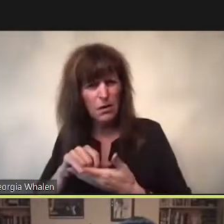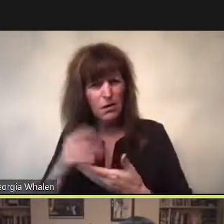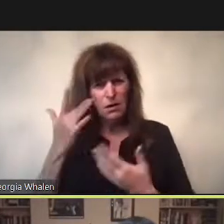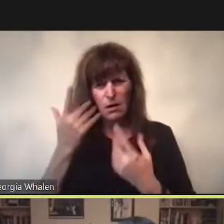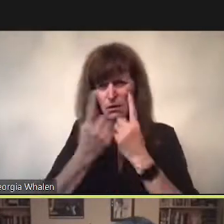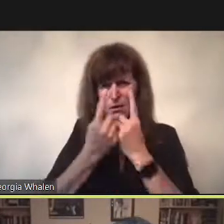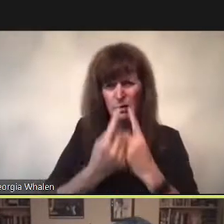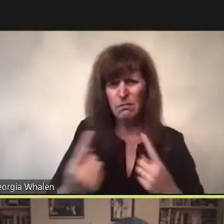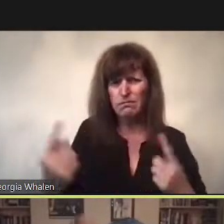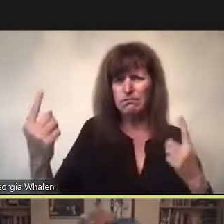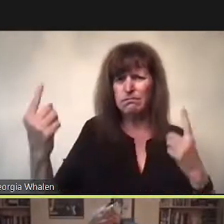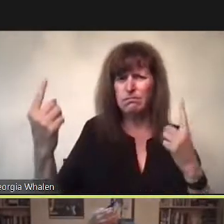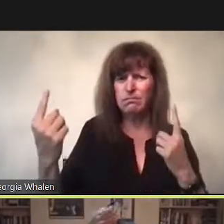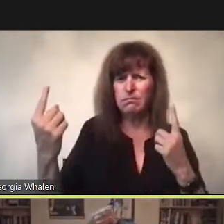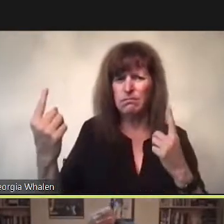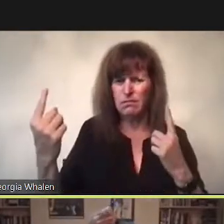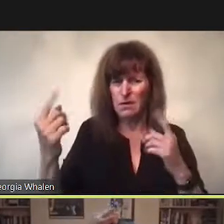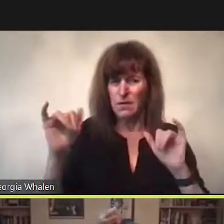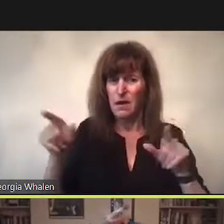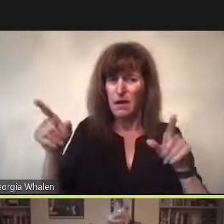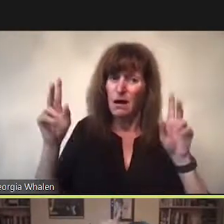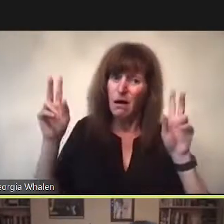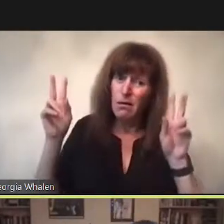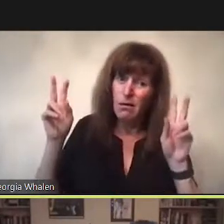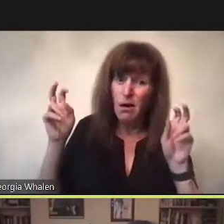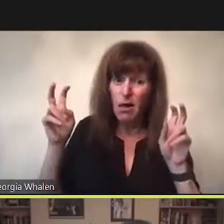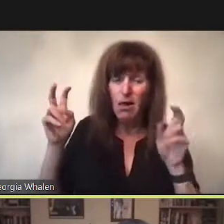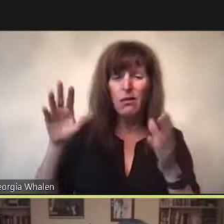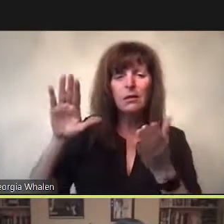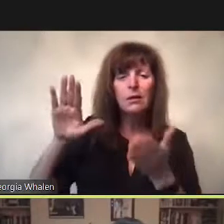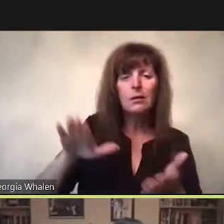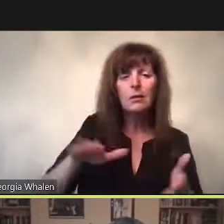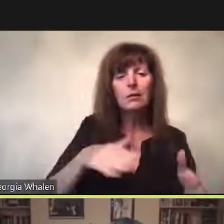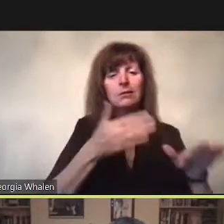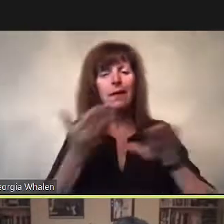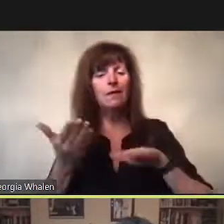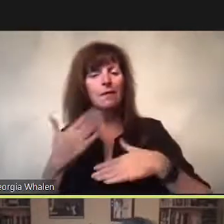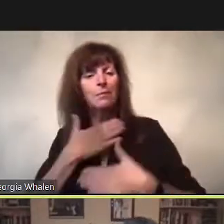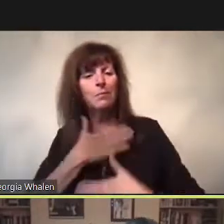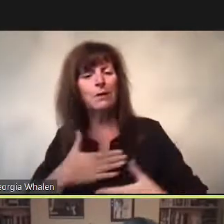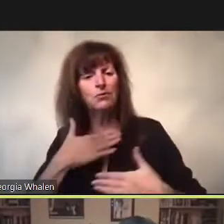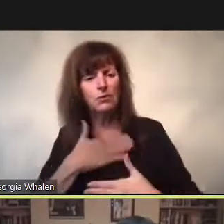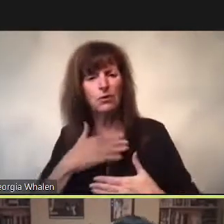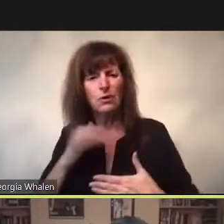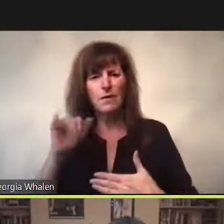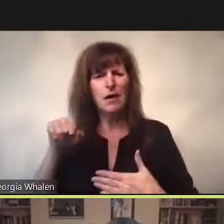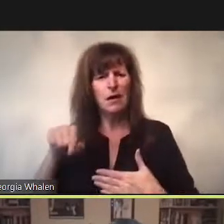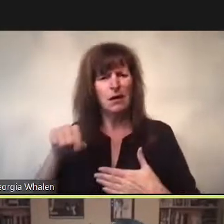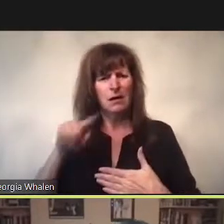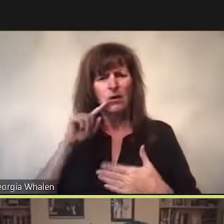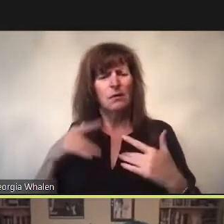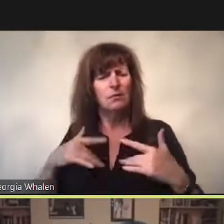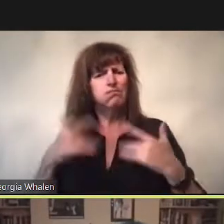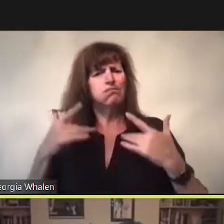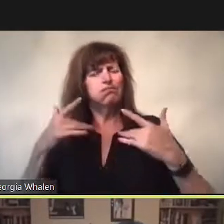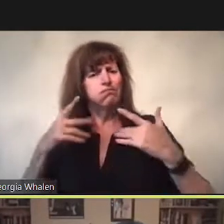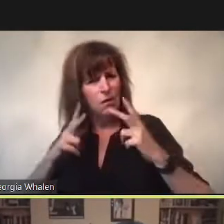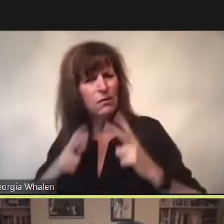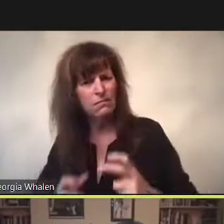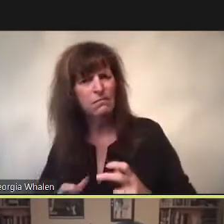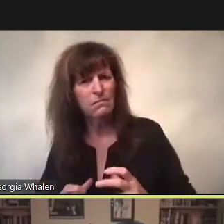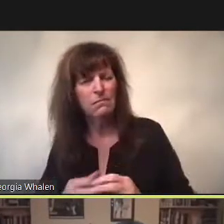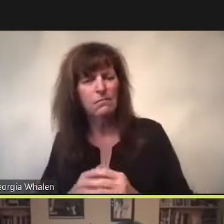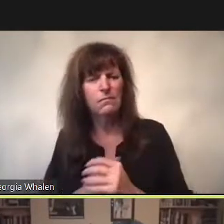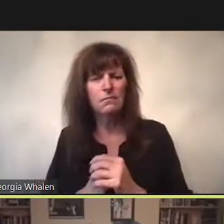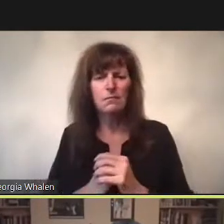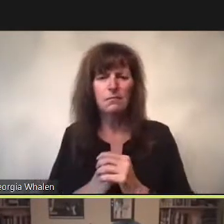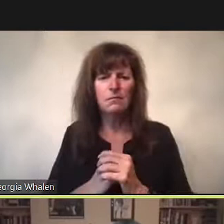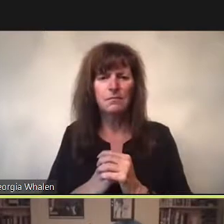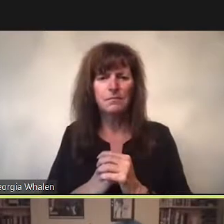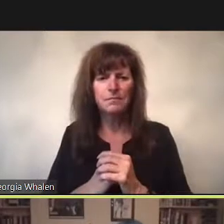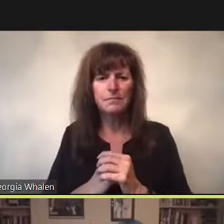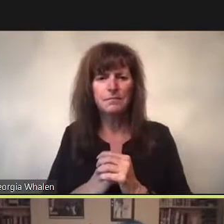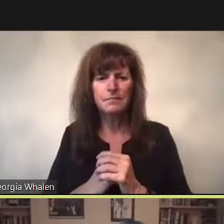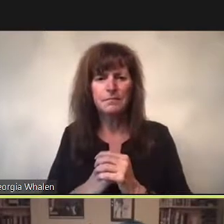Ashcenbach knew that to consider leaving Venice, leaving would lead him back, restore him to himself.